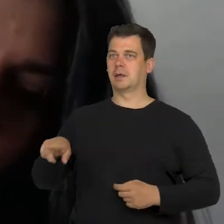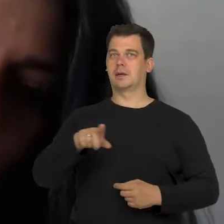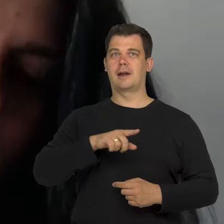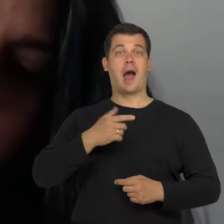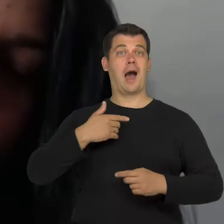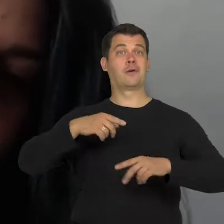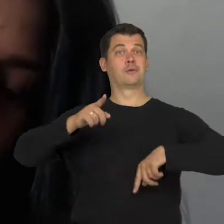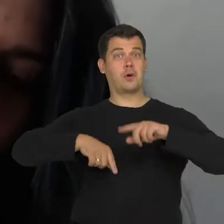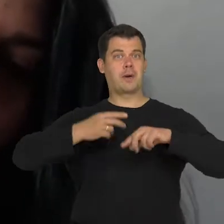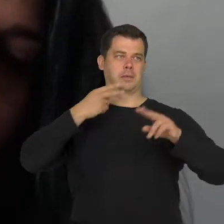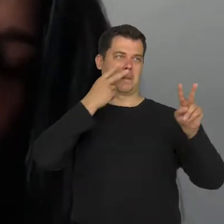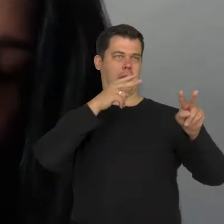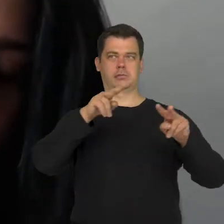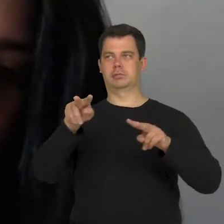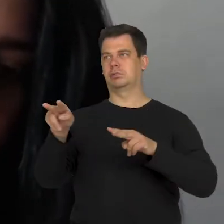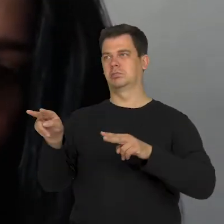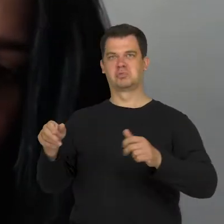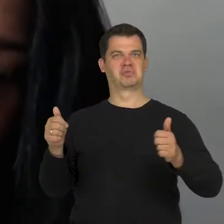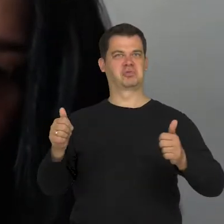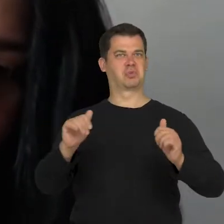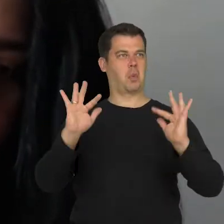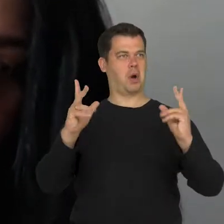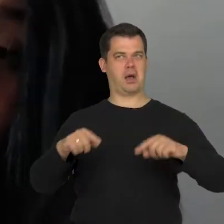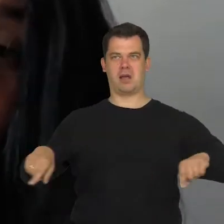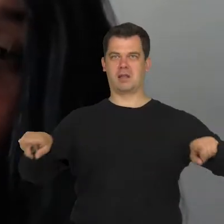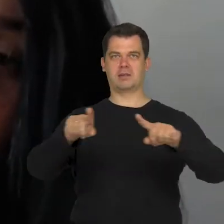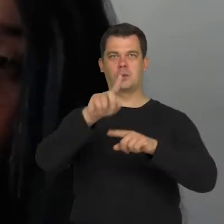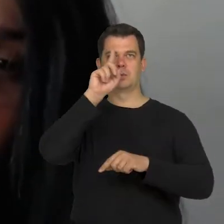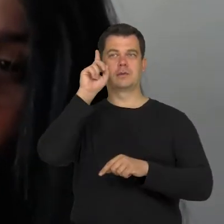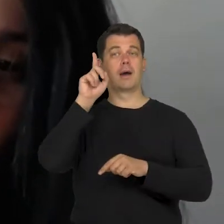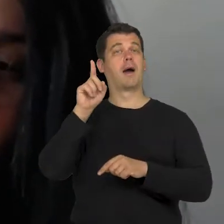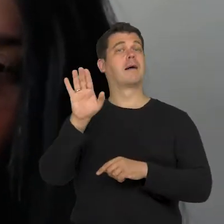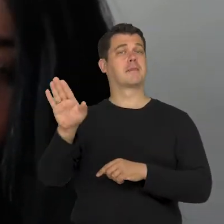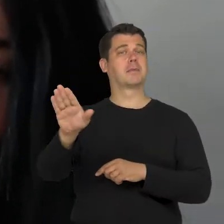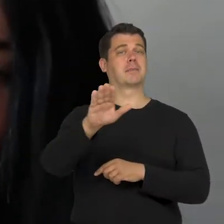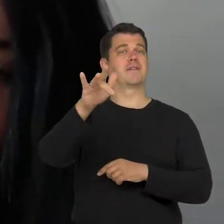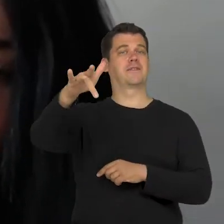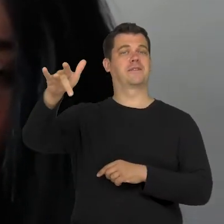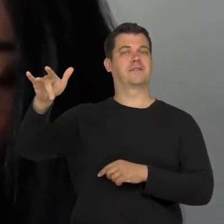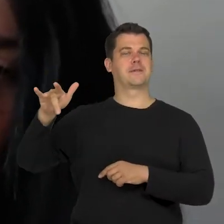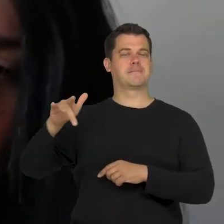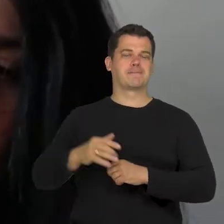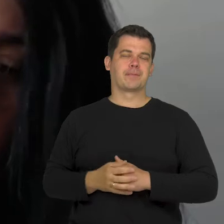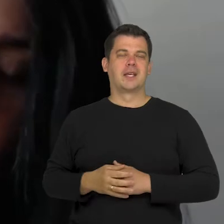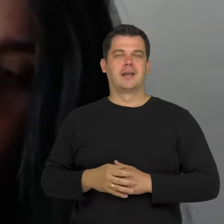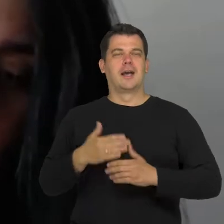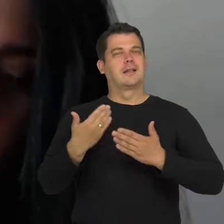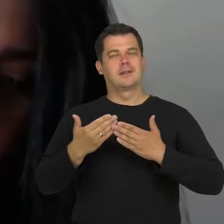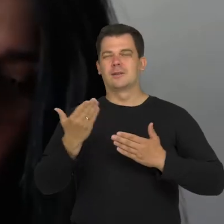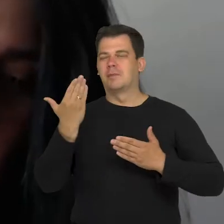in a general way and we would never expect those things to be true. For me, there is a great value